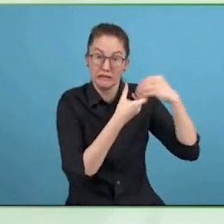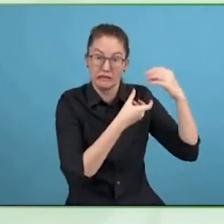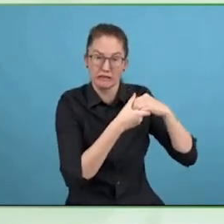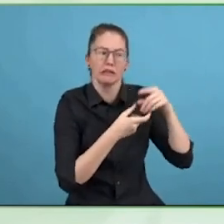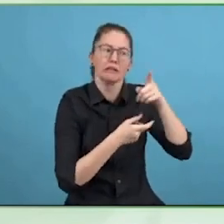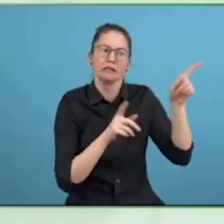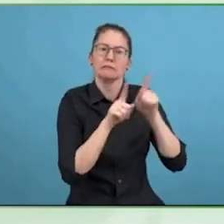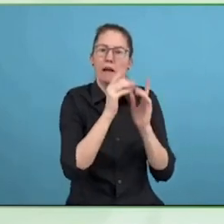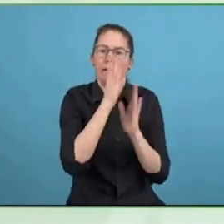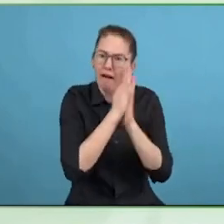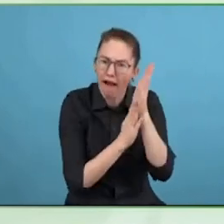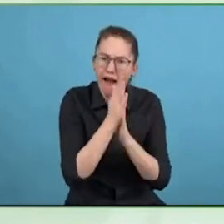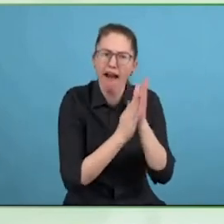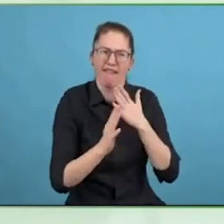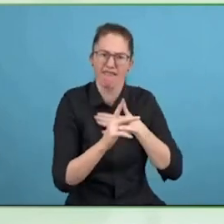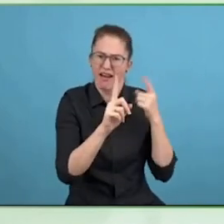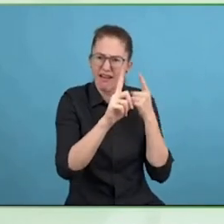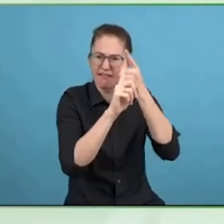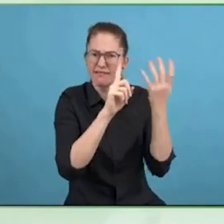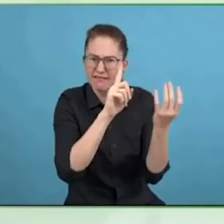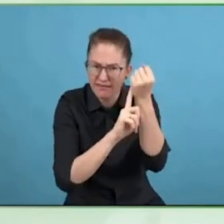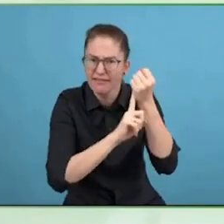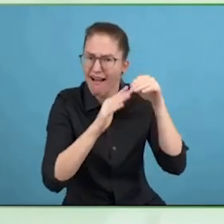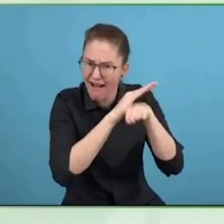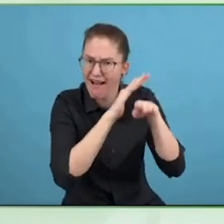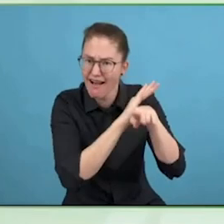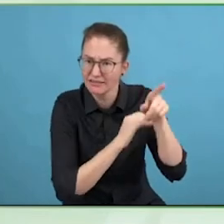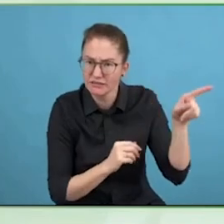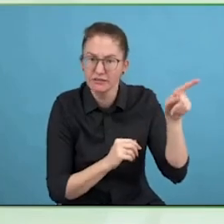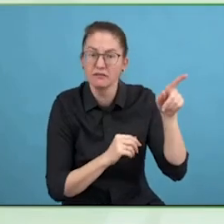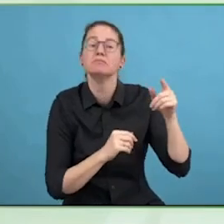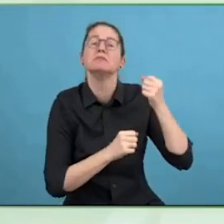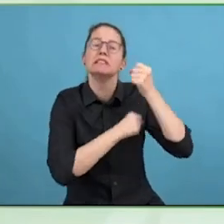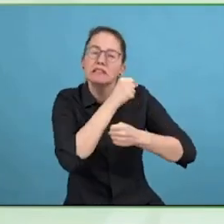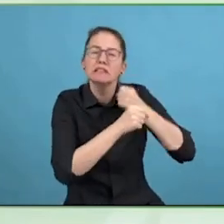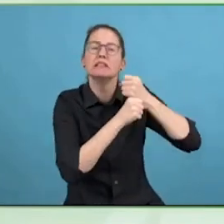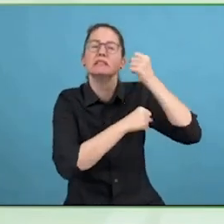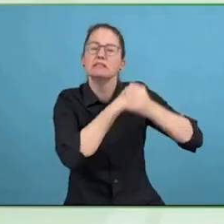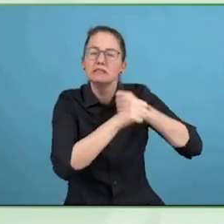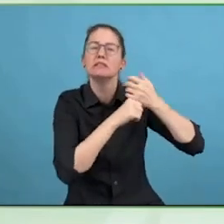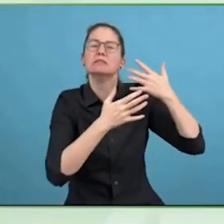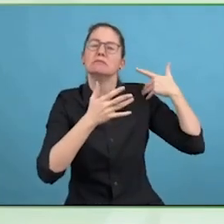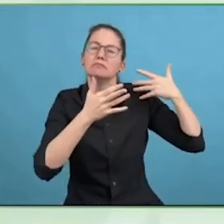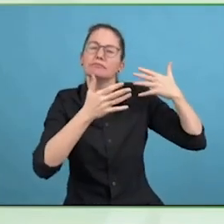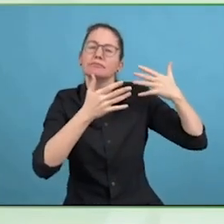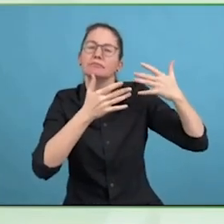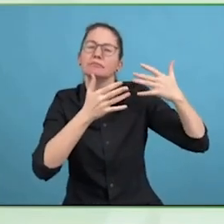academia, government, then we go through the discovery phase which